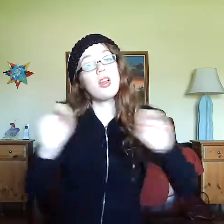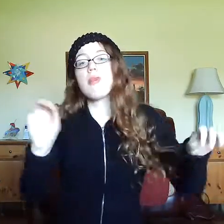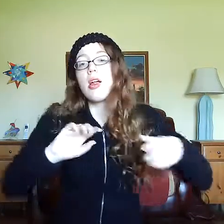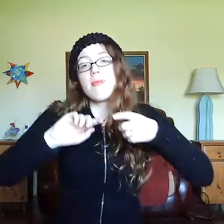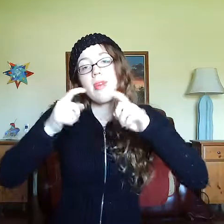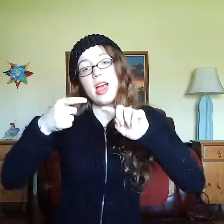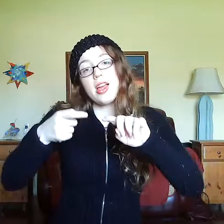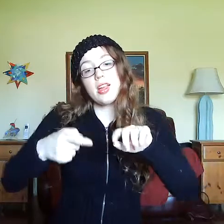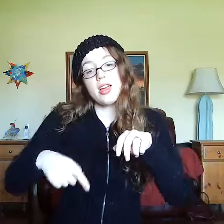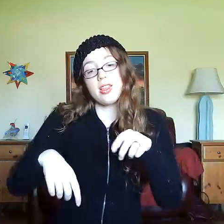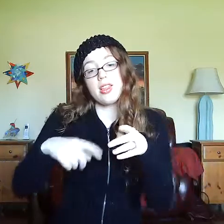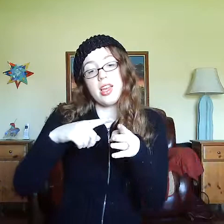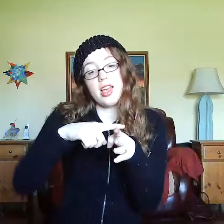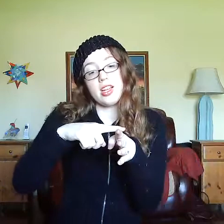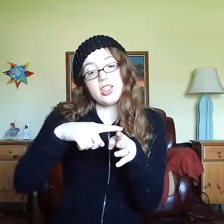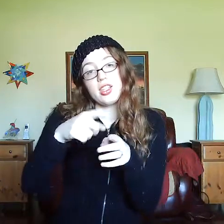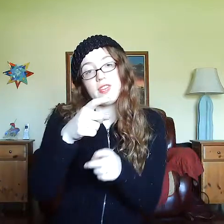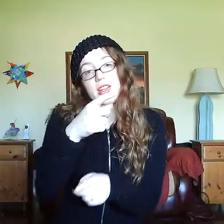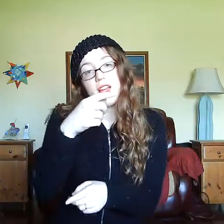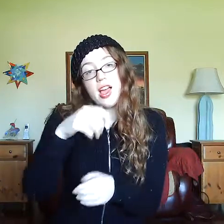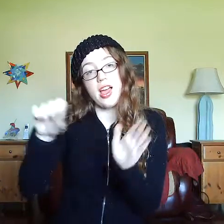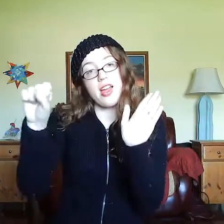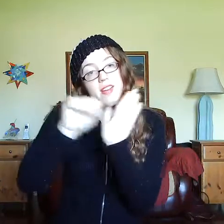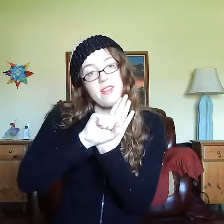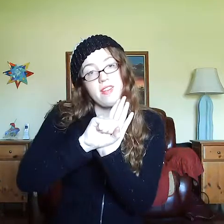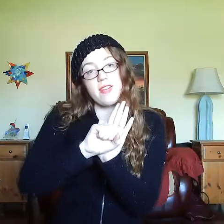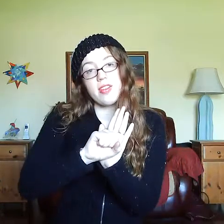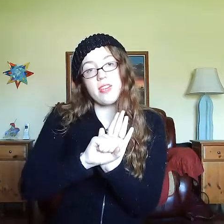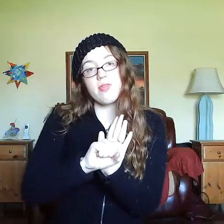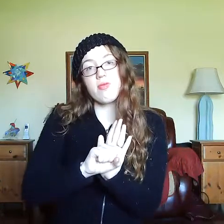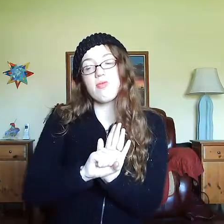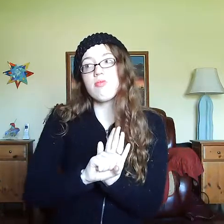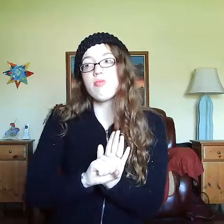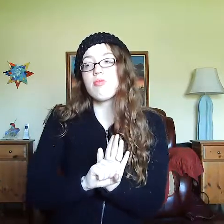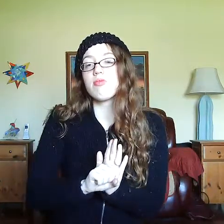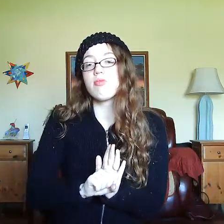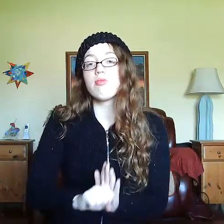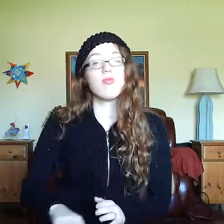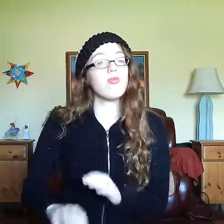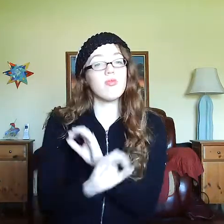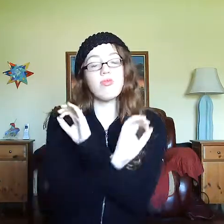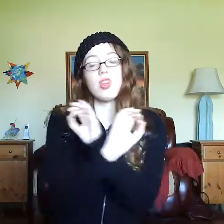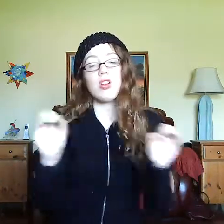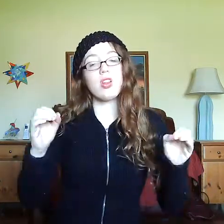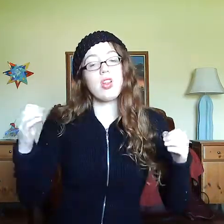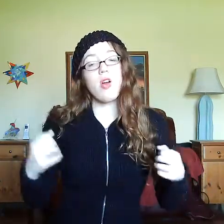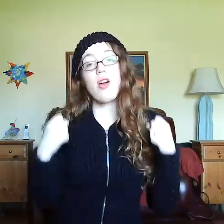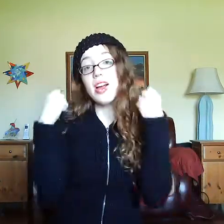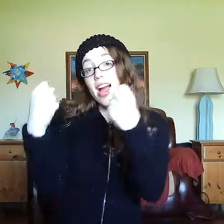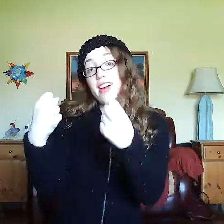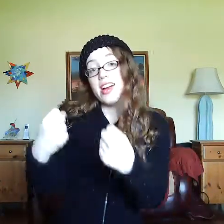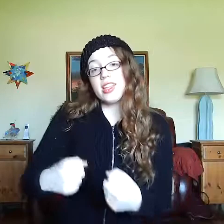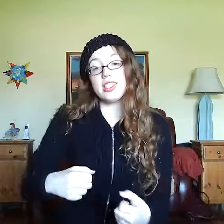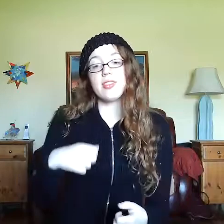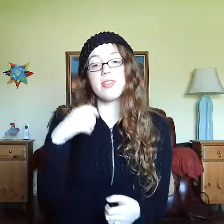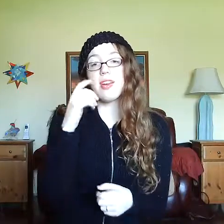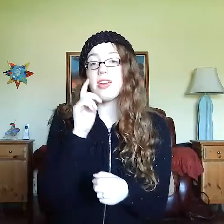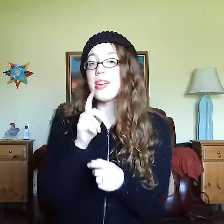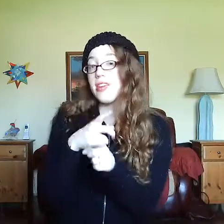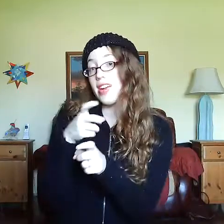BUT NOTHING PAIN EDGE (of) KNIFE. NO/NONE COURAGE COURAGE,